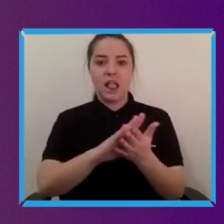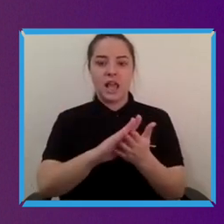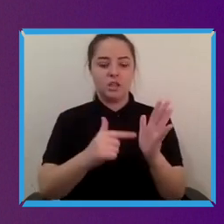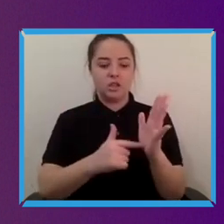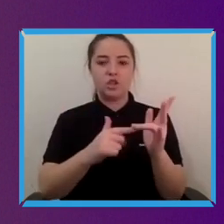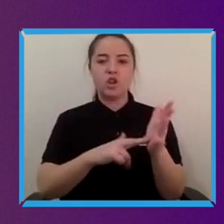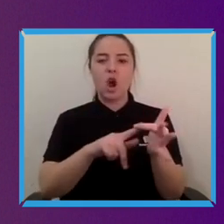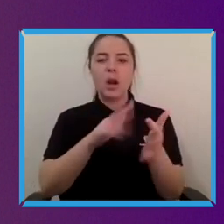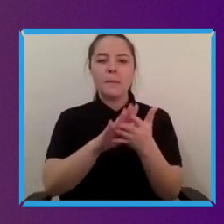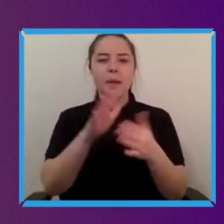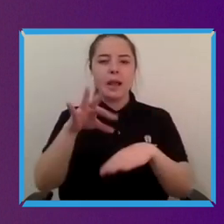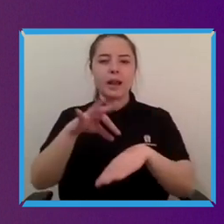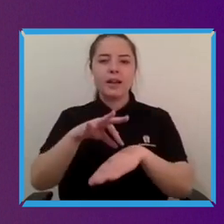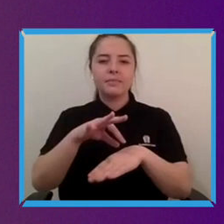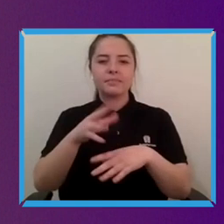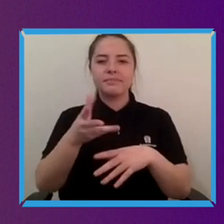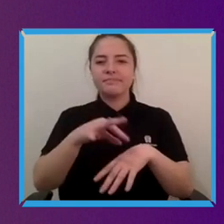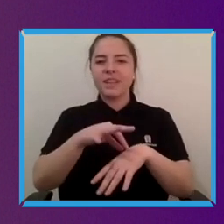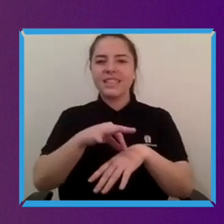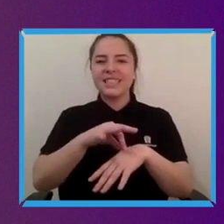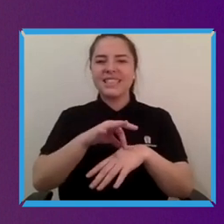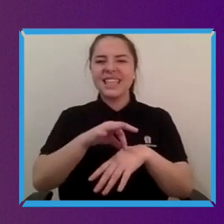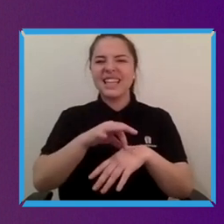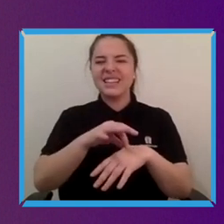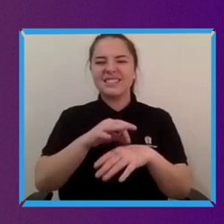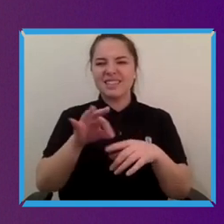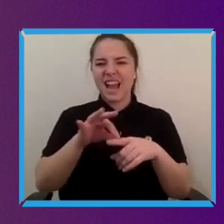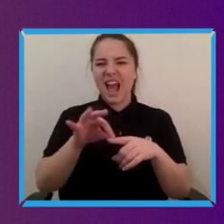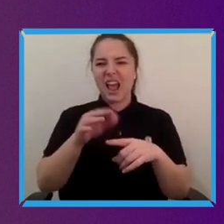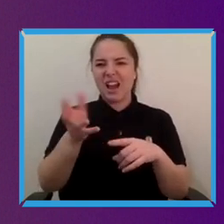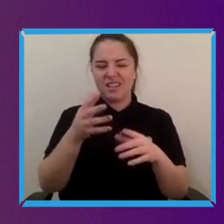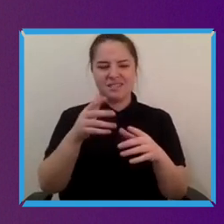orthopaedic beigey pink colour, the same colour was